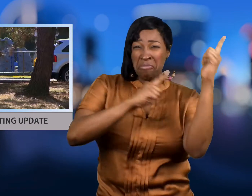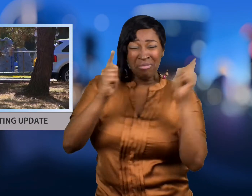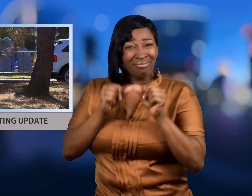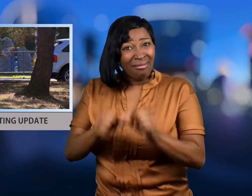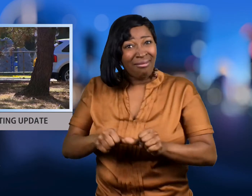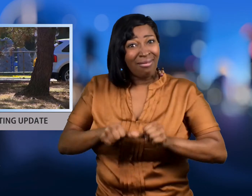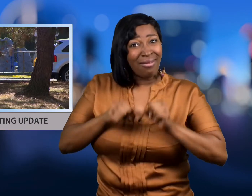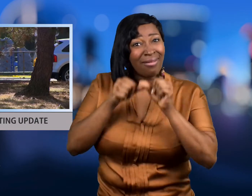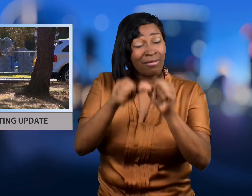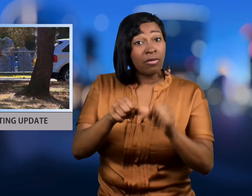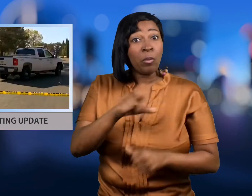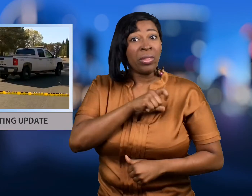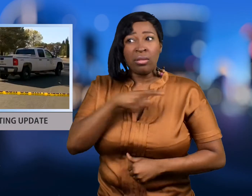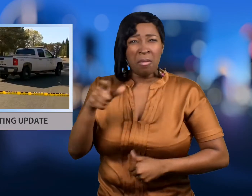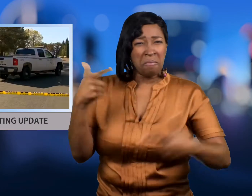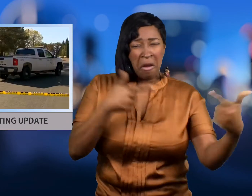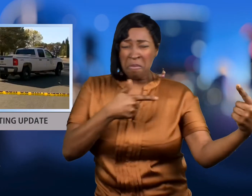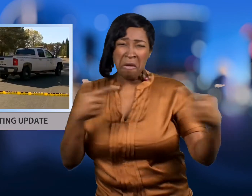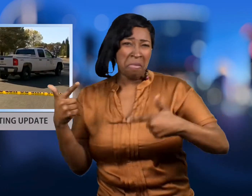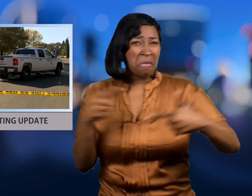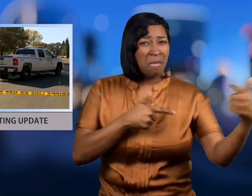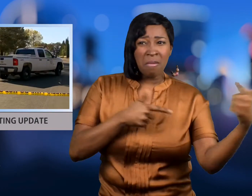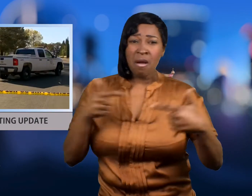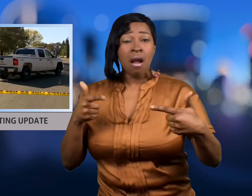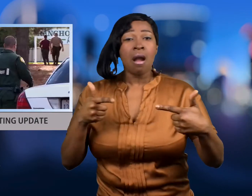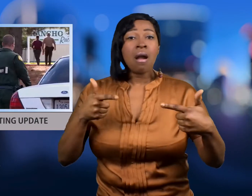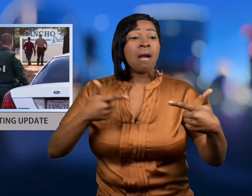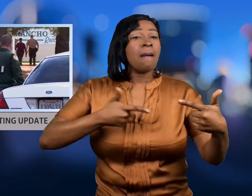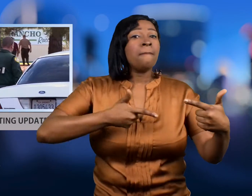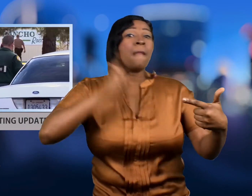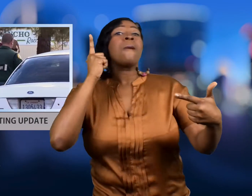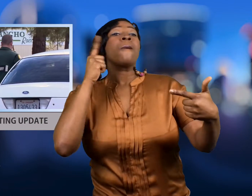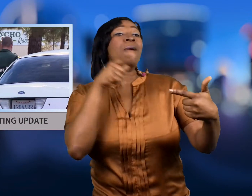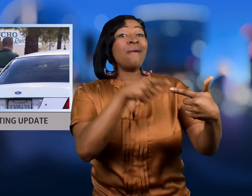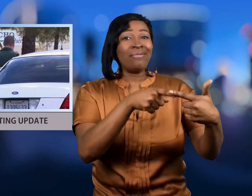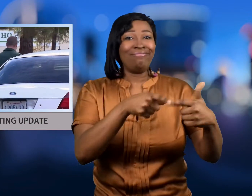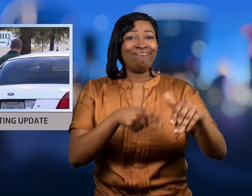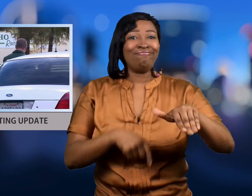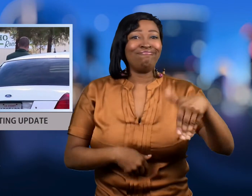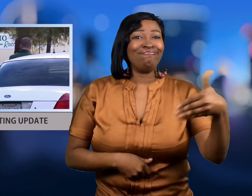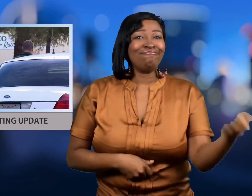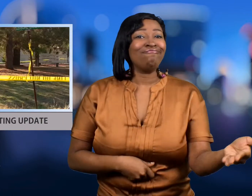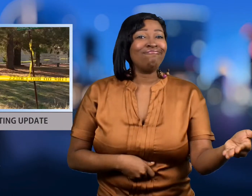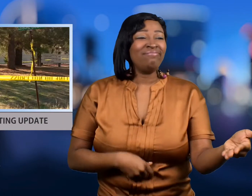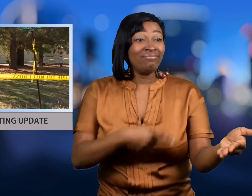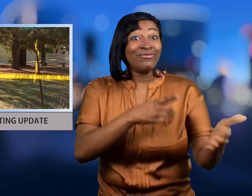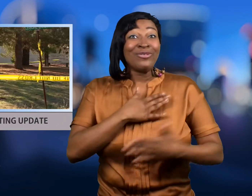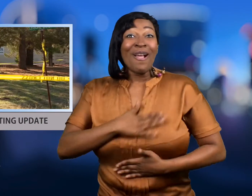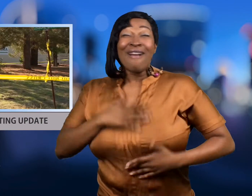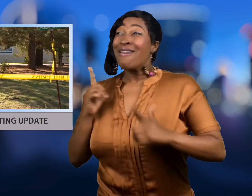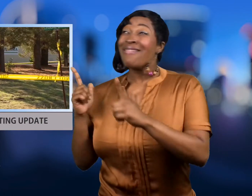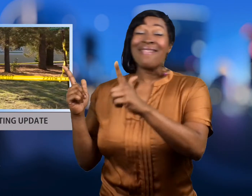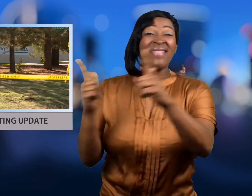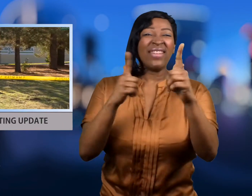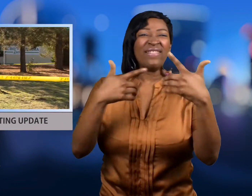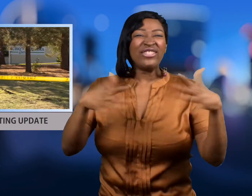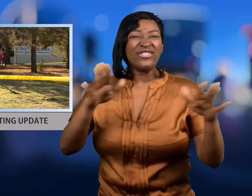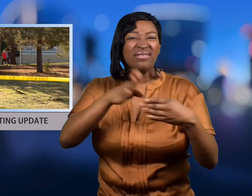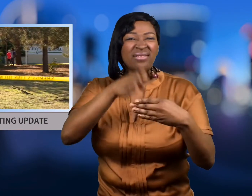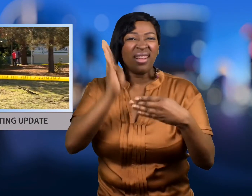The shooting spree ended after the suspect was shot dead during a gun battle with deputies.